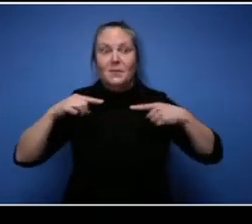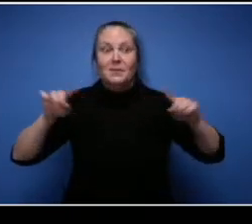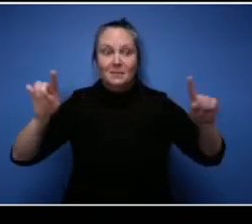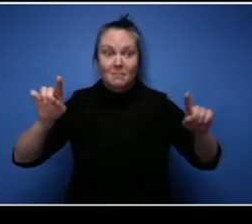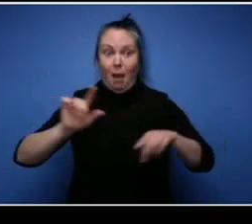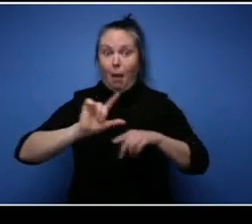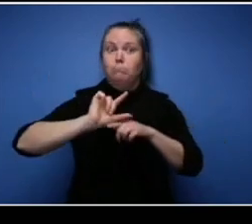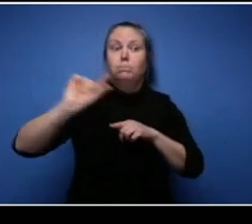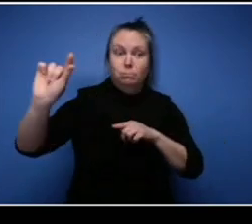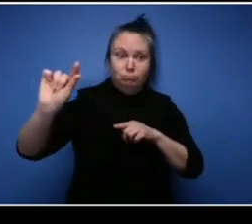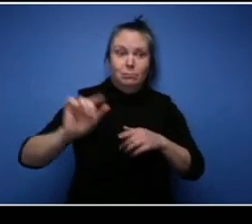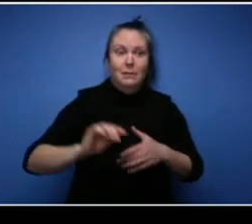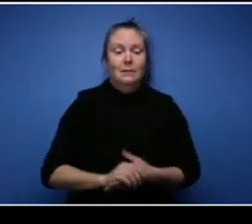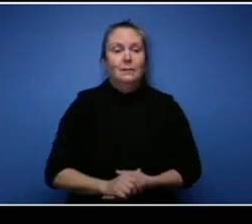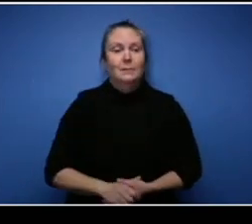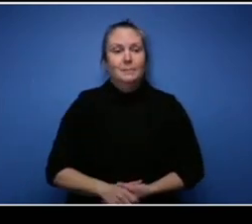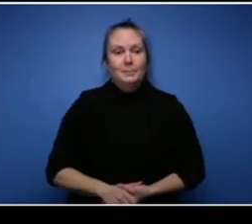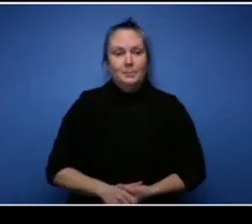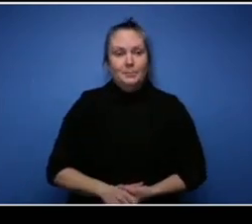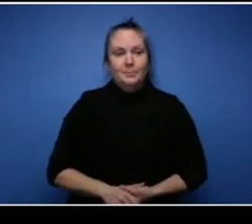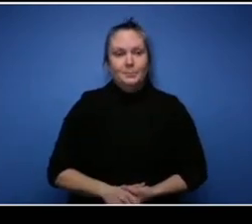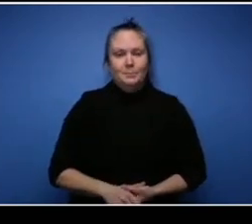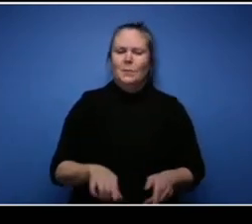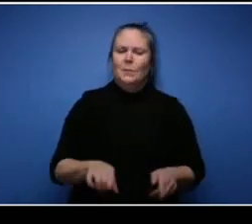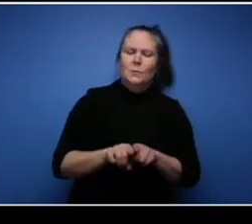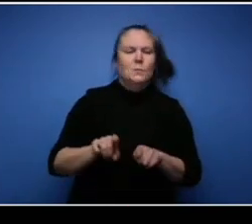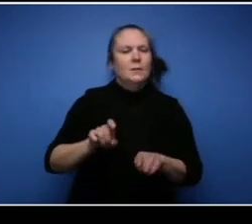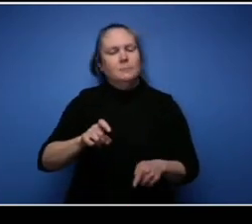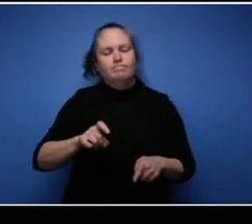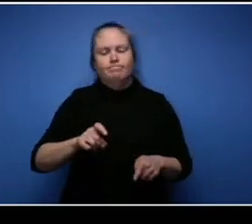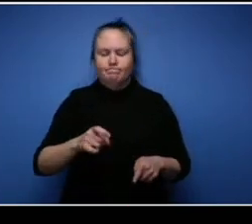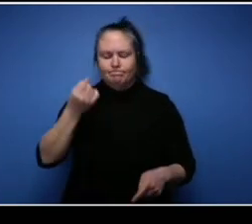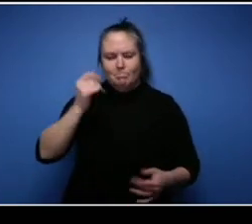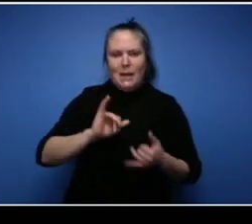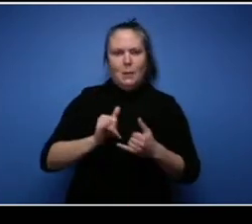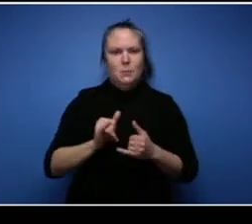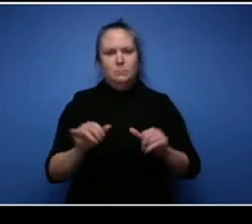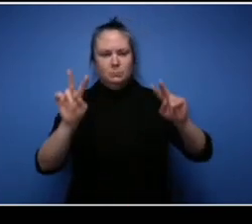you have to you have to be a critical thinker, you have to learn how to you know think on